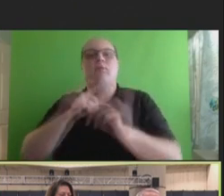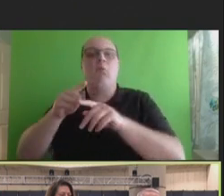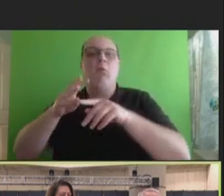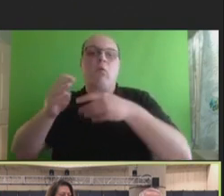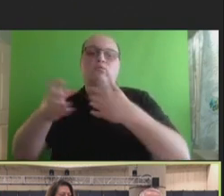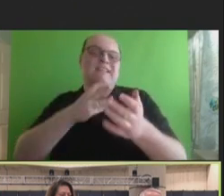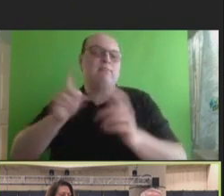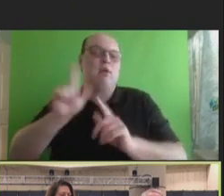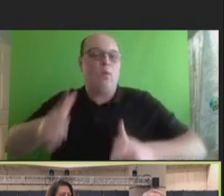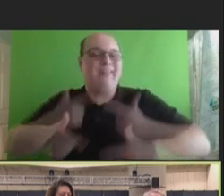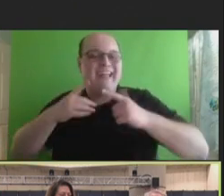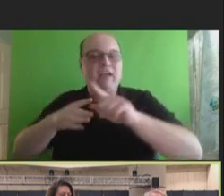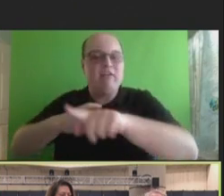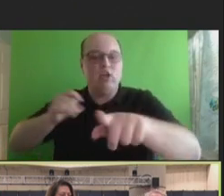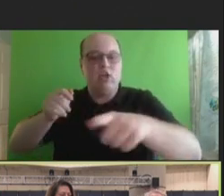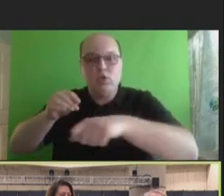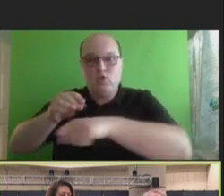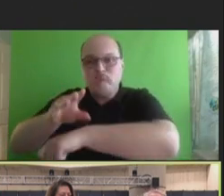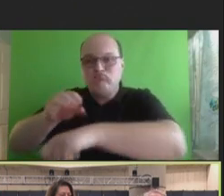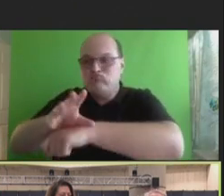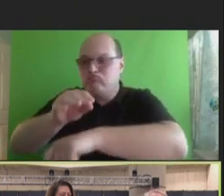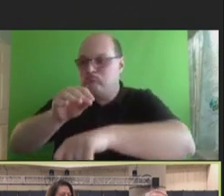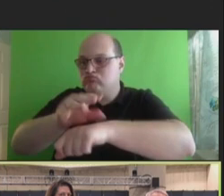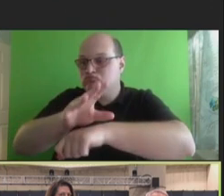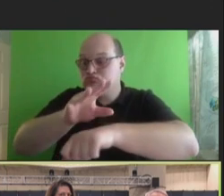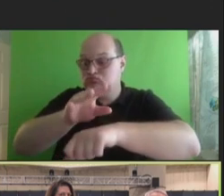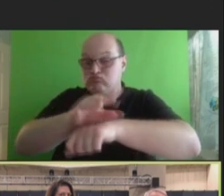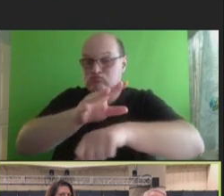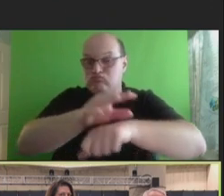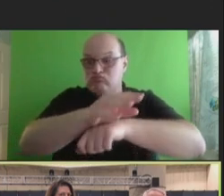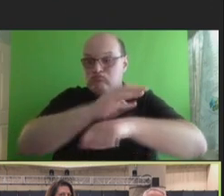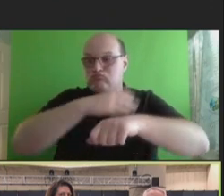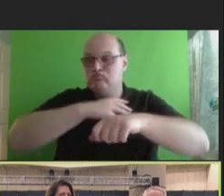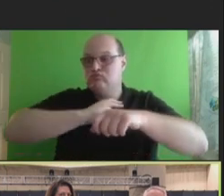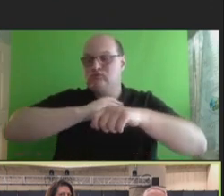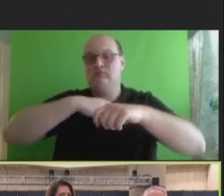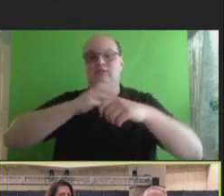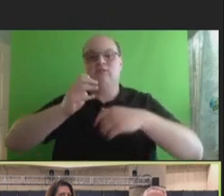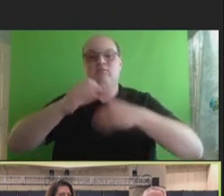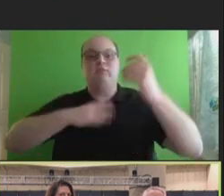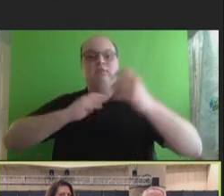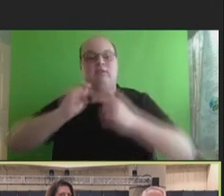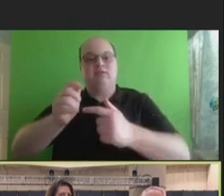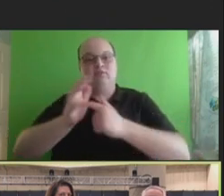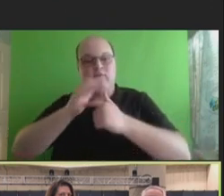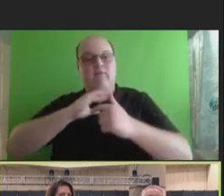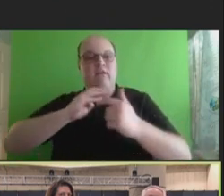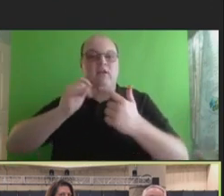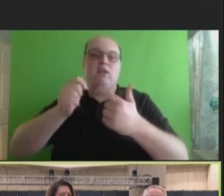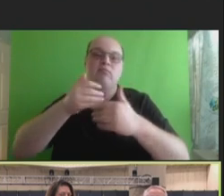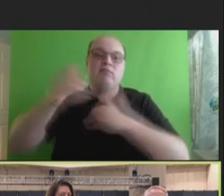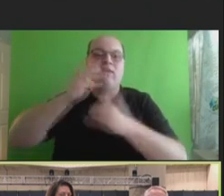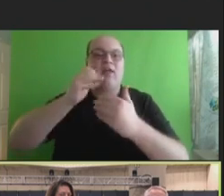And how might we spread this message of building demand beyond the healthcare encounter? You